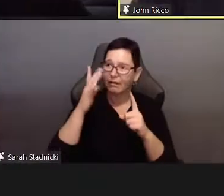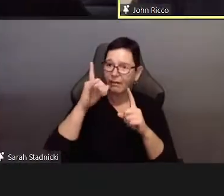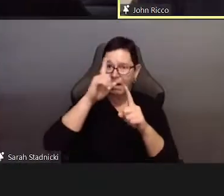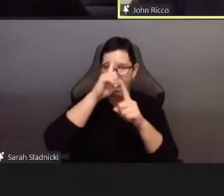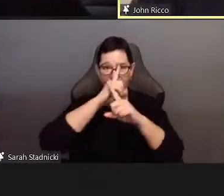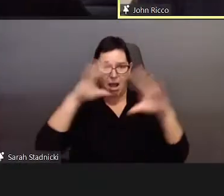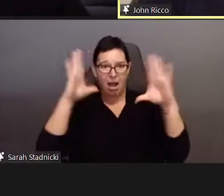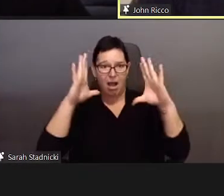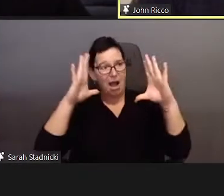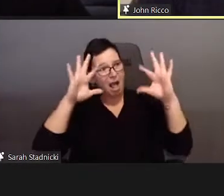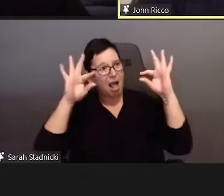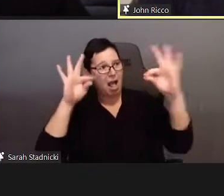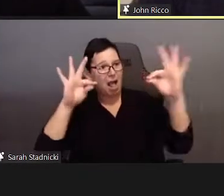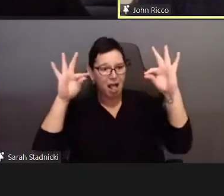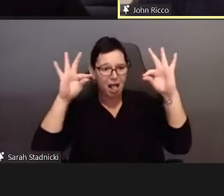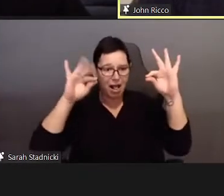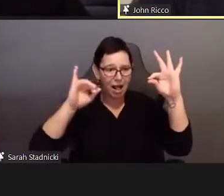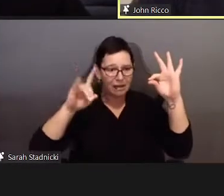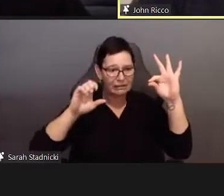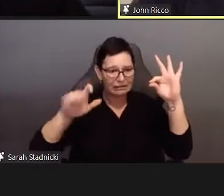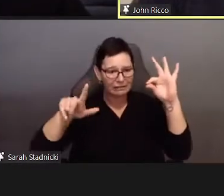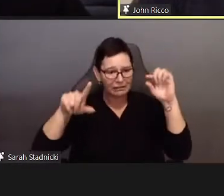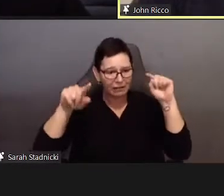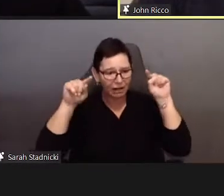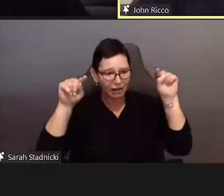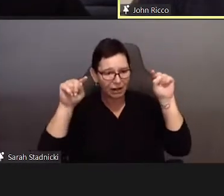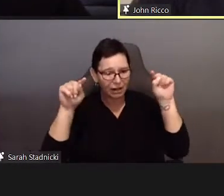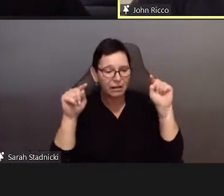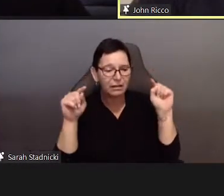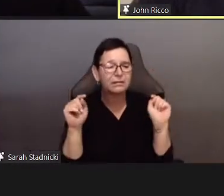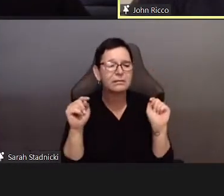Not necessarily.